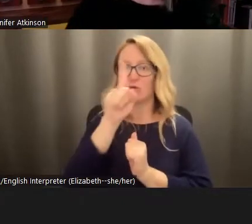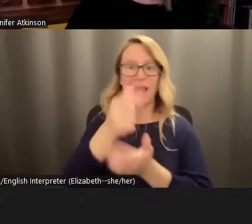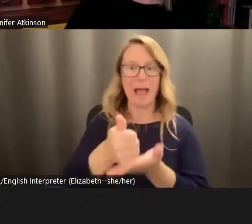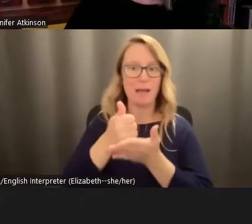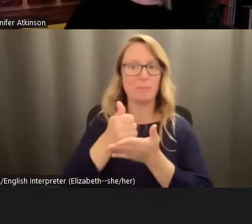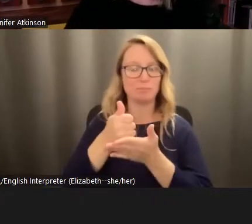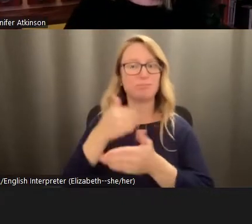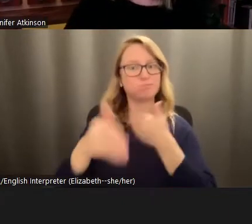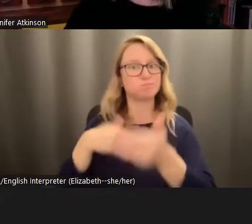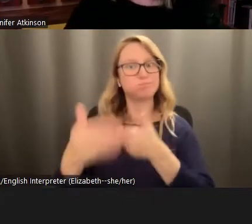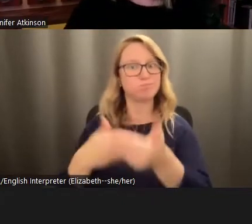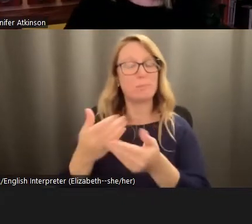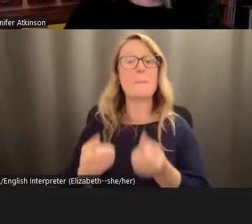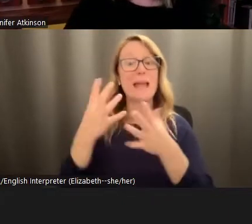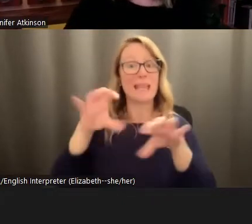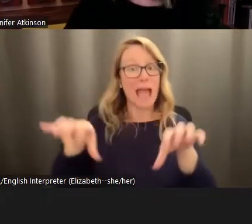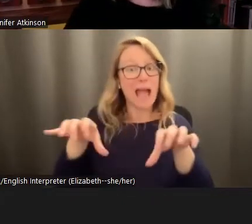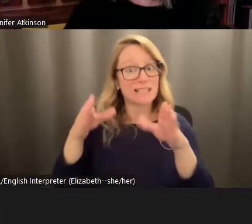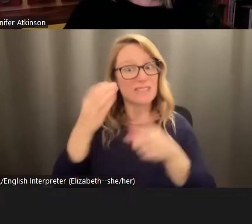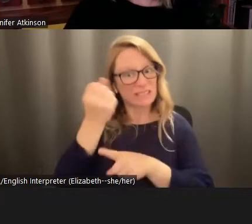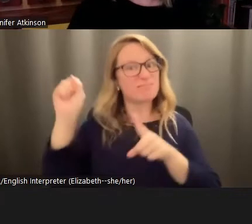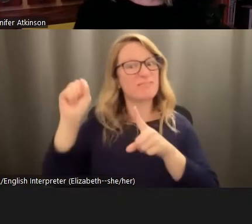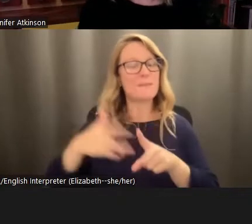that's why many activists find it more hopeful to distinguish